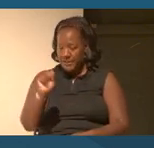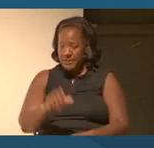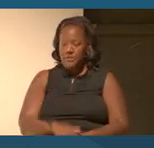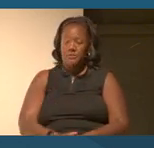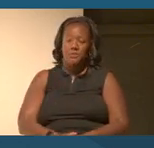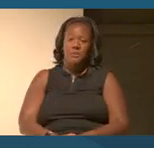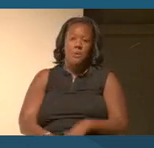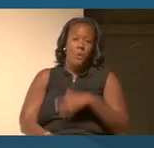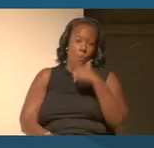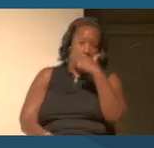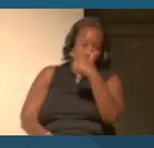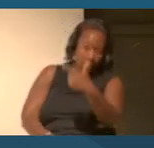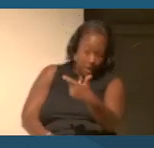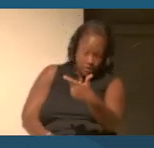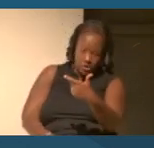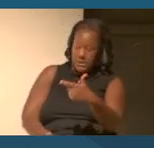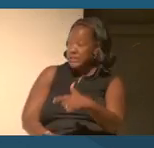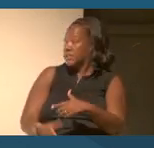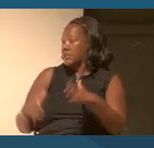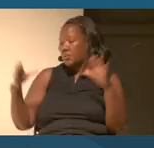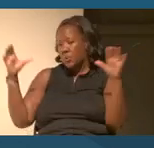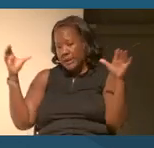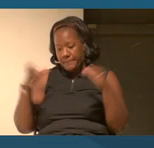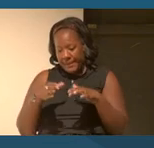We'll watch the video together, then we'll come back and talk about it.